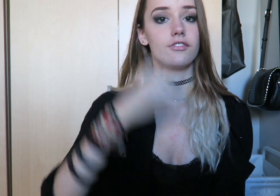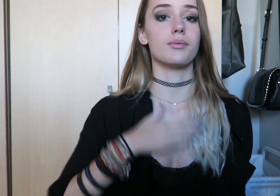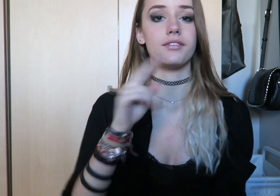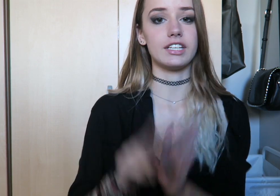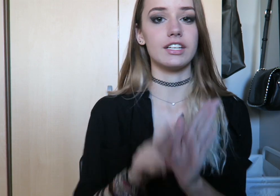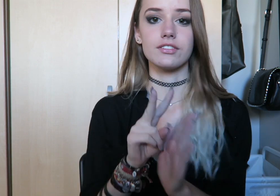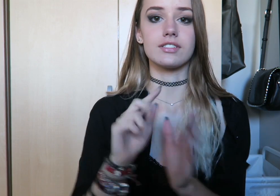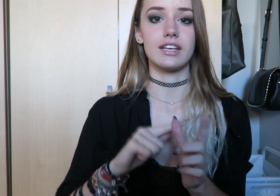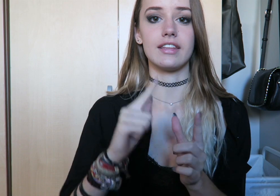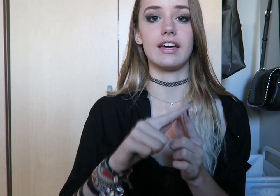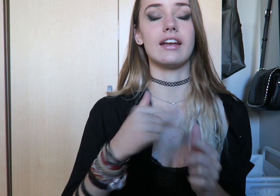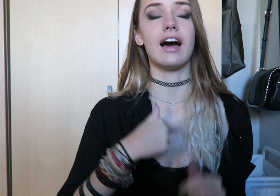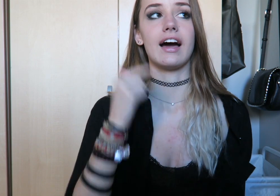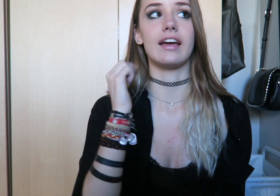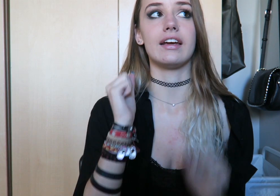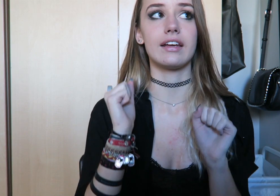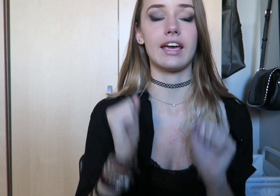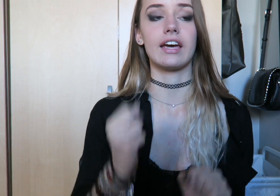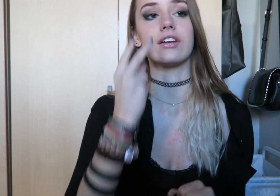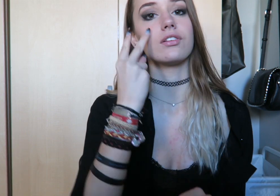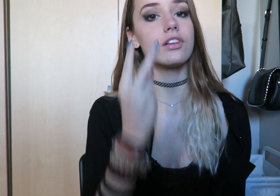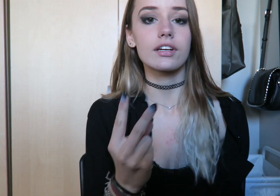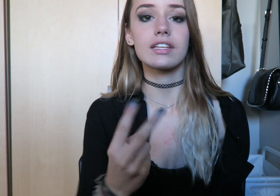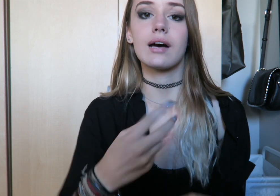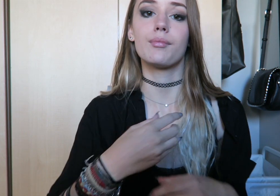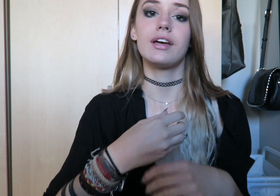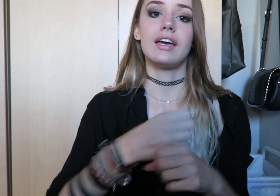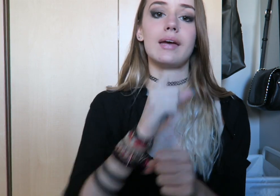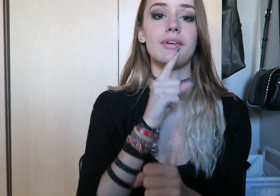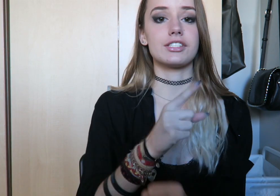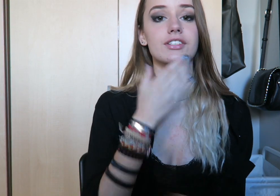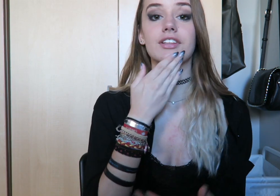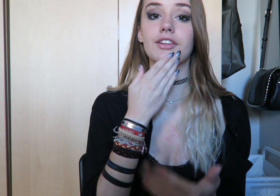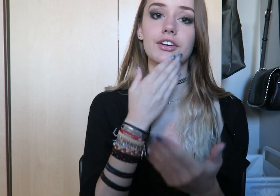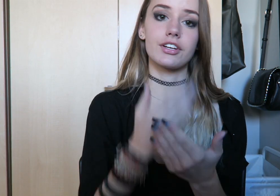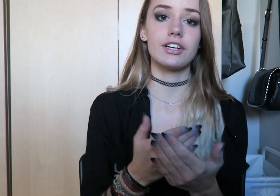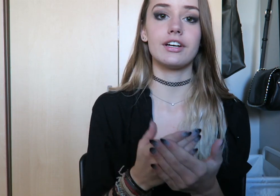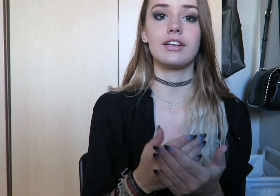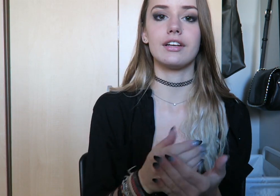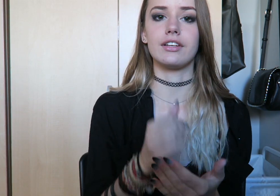for my videos and then I can look at them and make sure that they're good